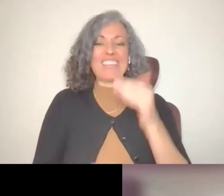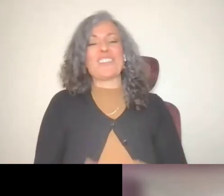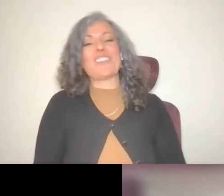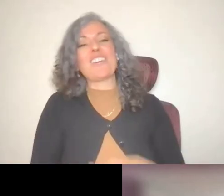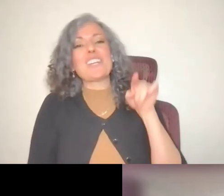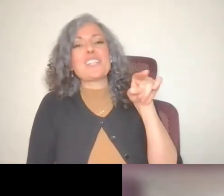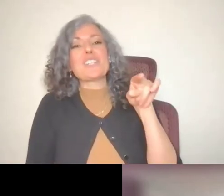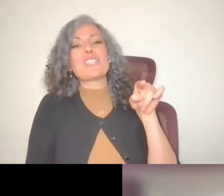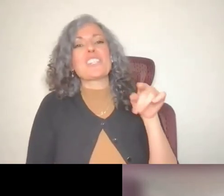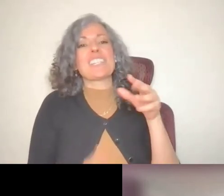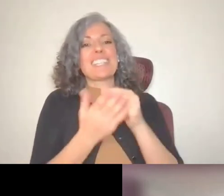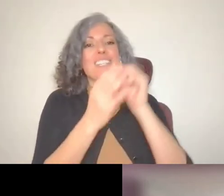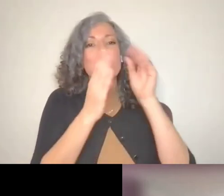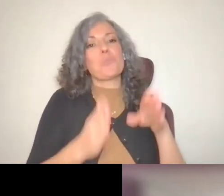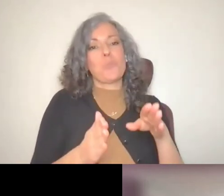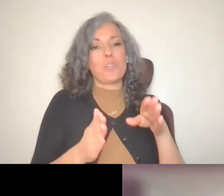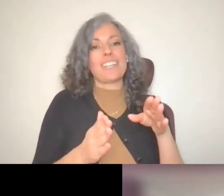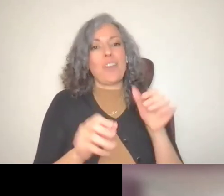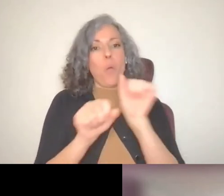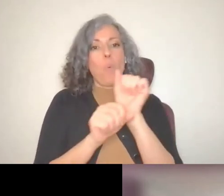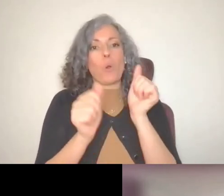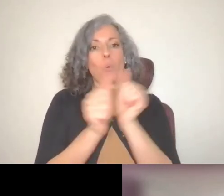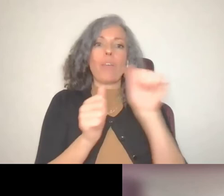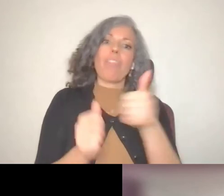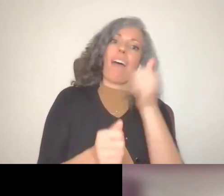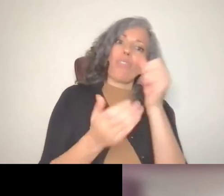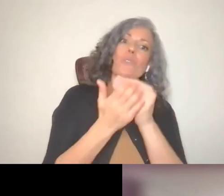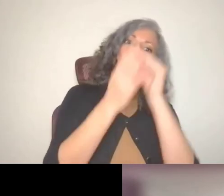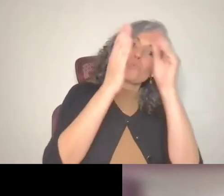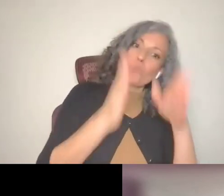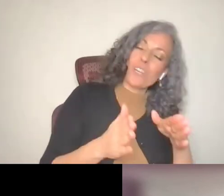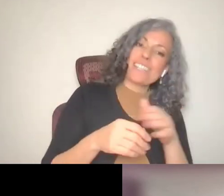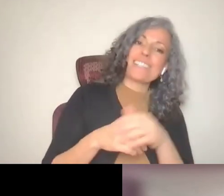student and working with other students as an ambassador with us.